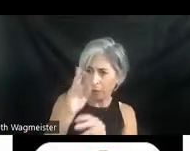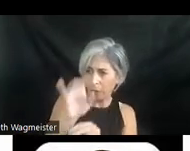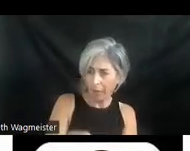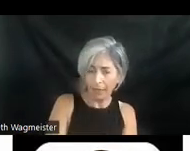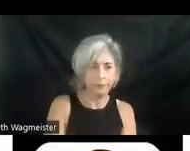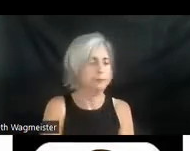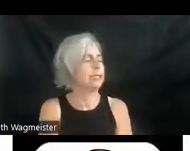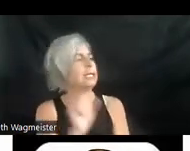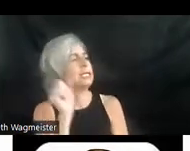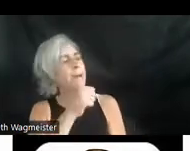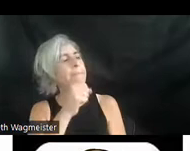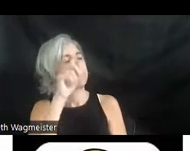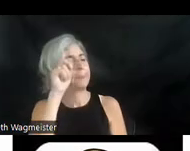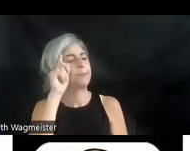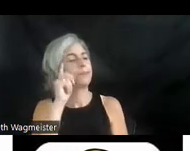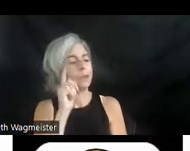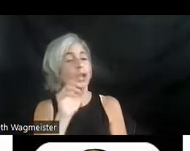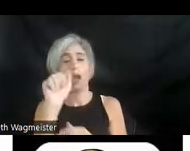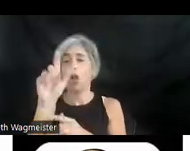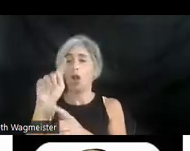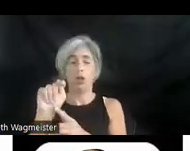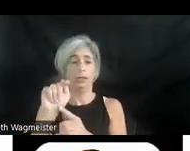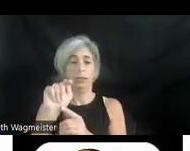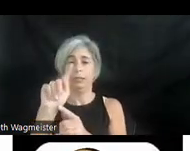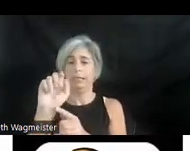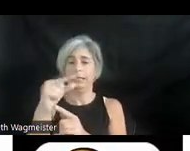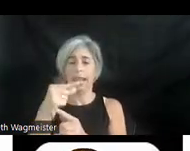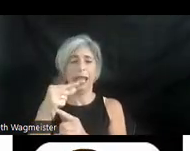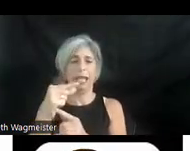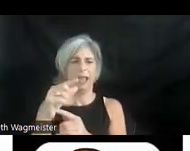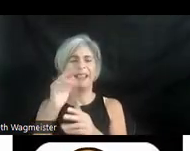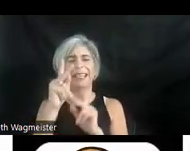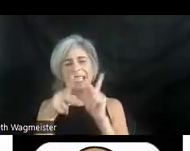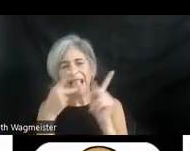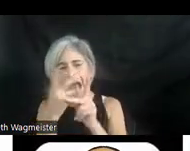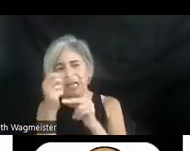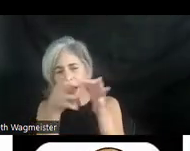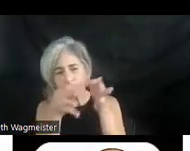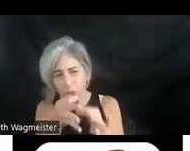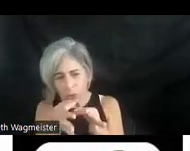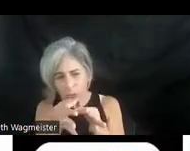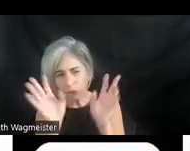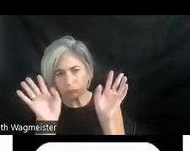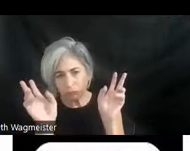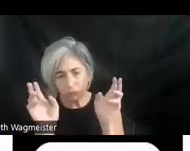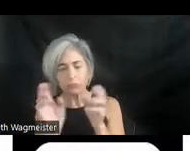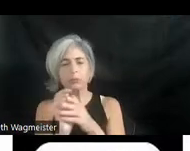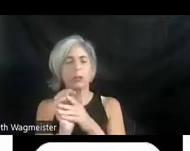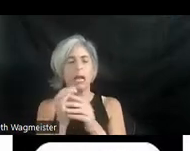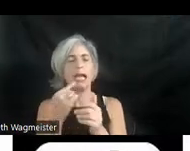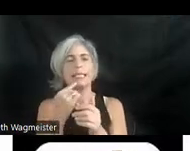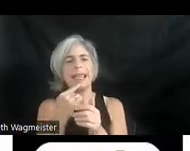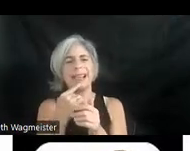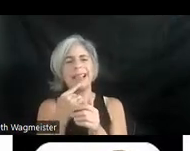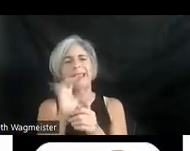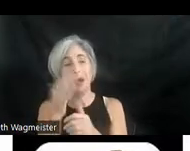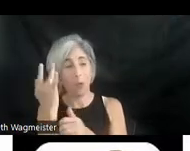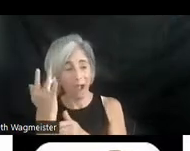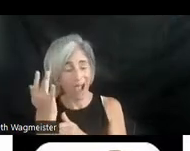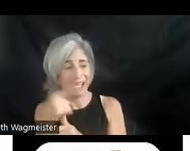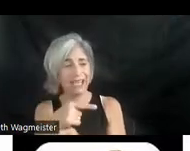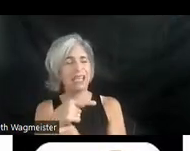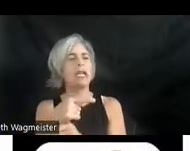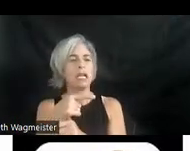Alt tags are a kind of description. I say it like that because they really involve